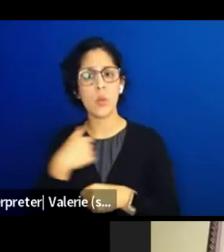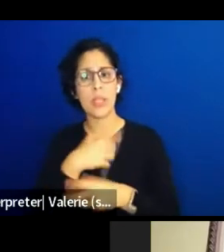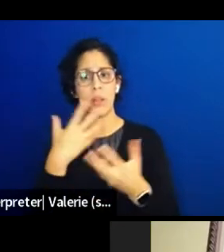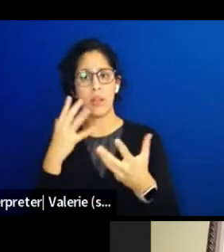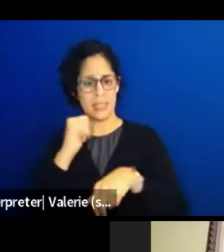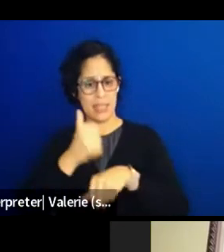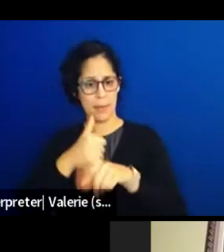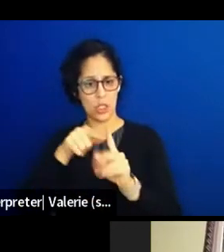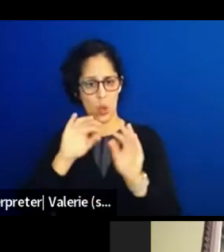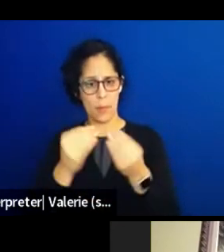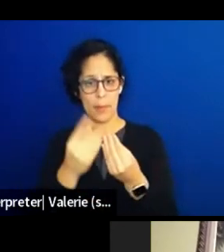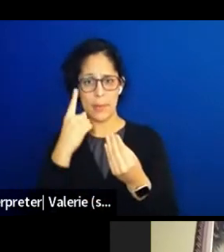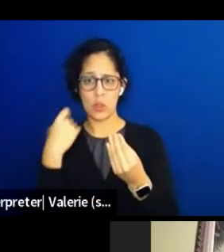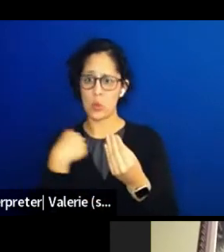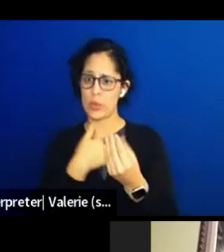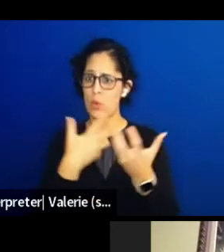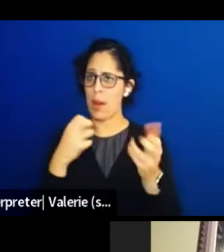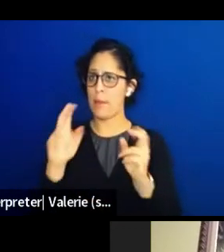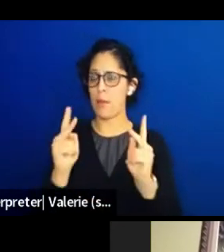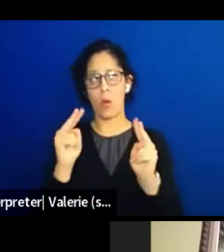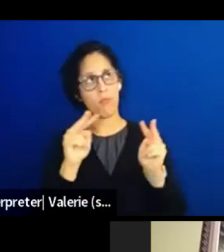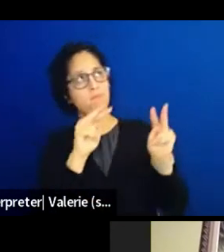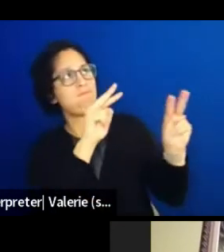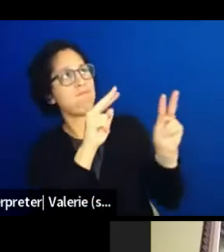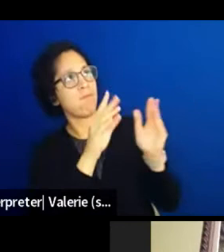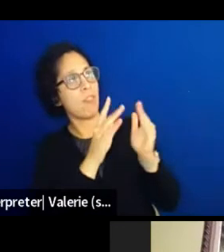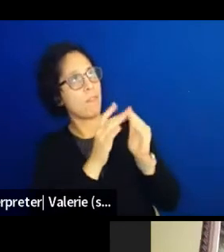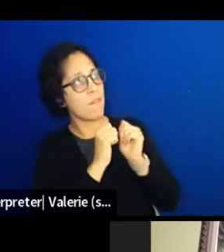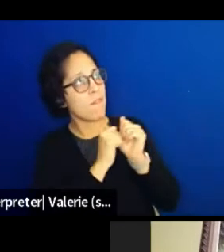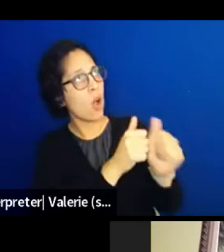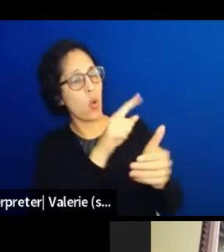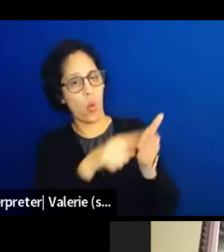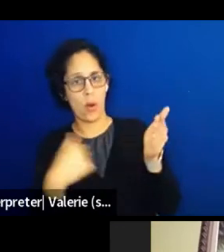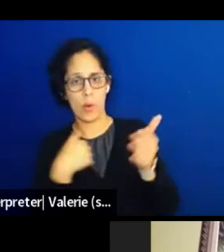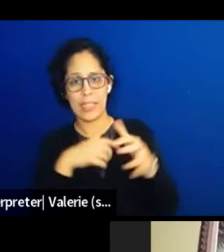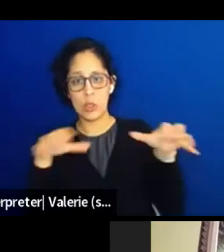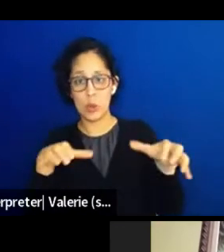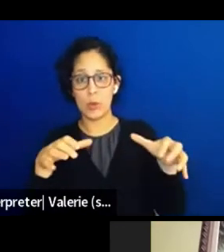And what we do is we integrate the indigenous priorities